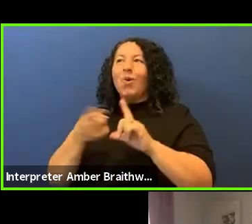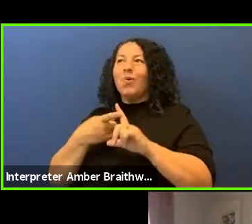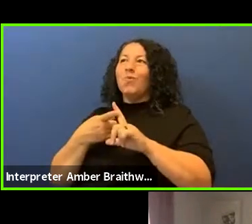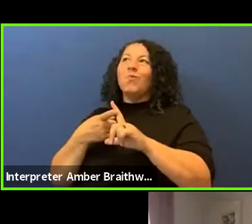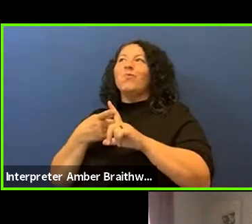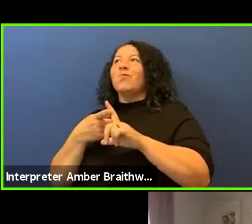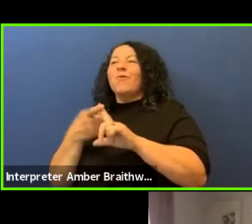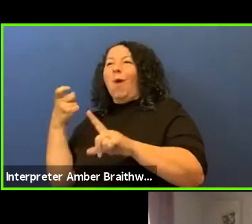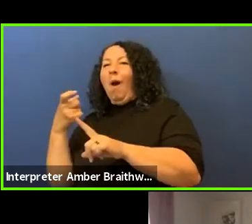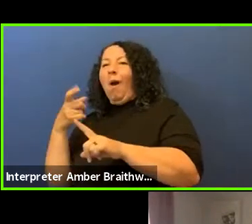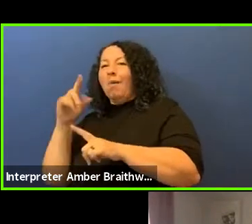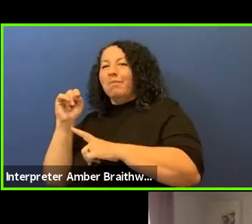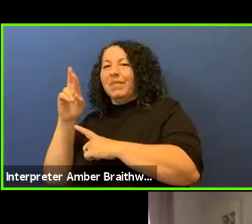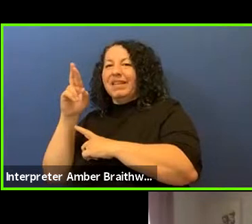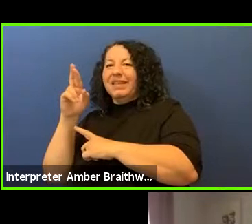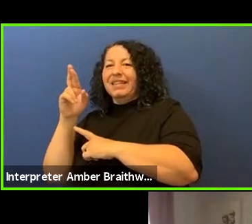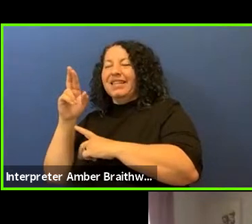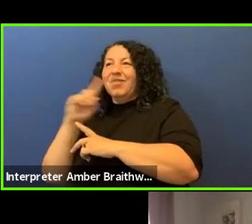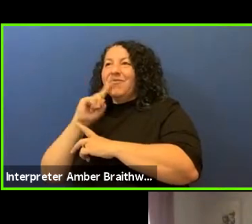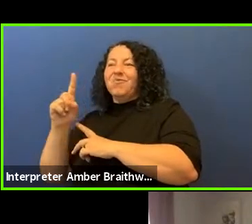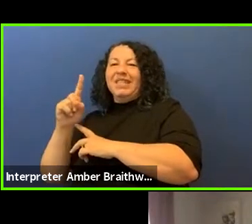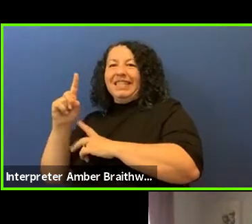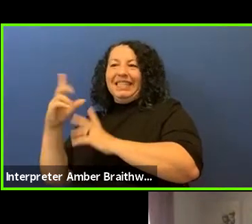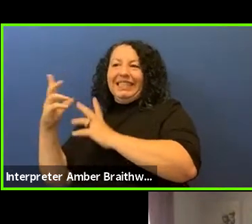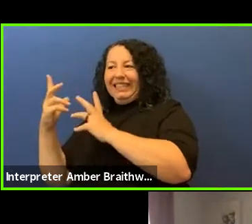and I think it's kind of fascinating, the most southernmost and northernmost